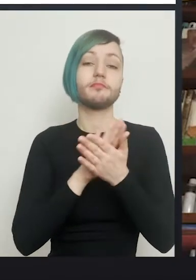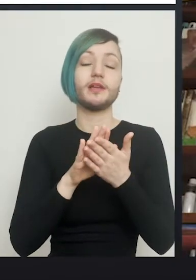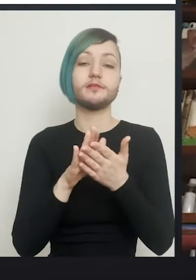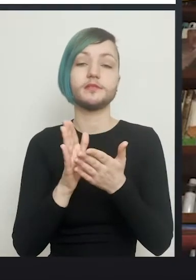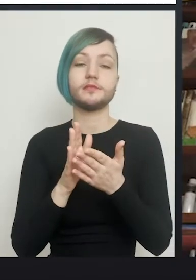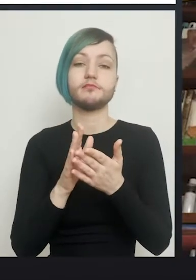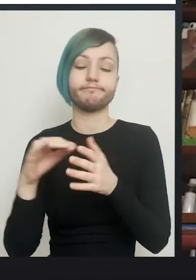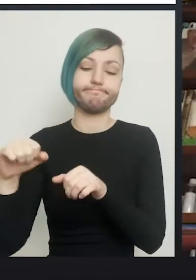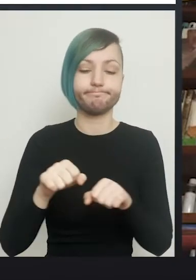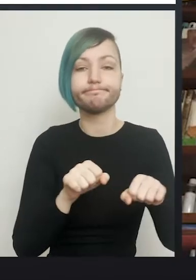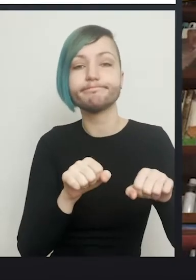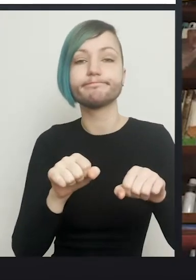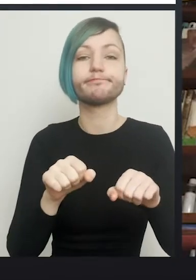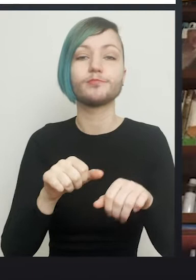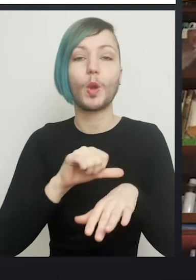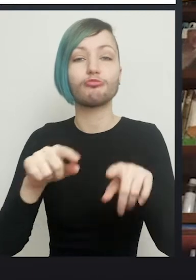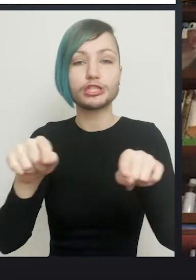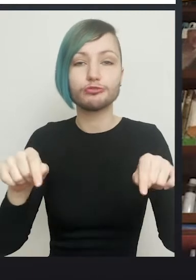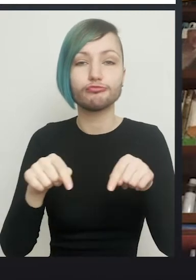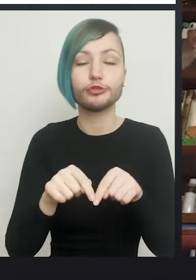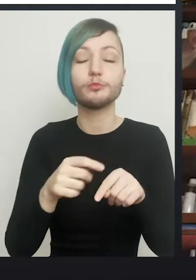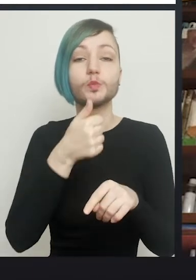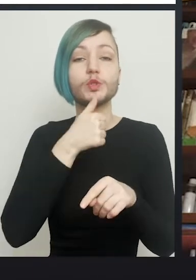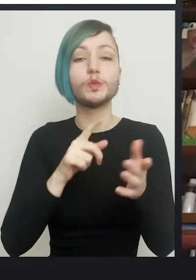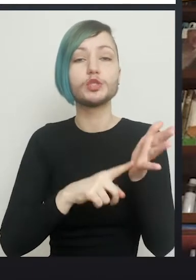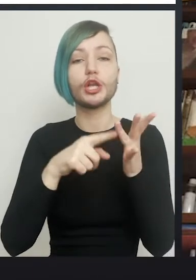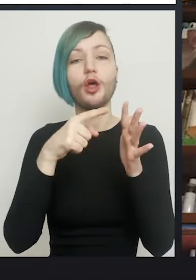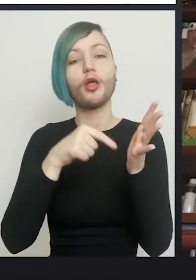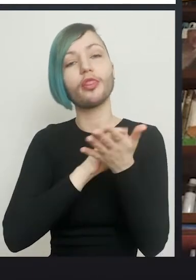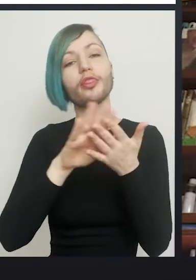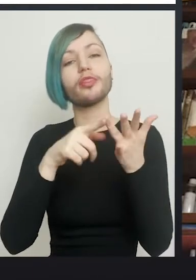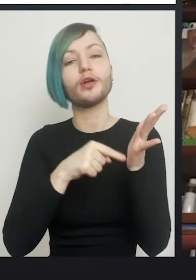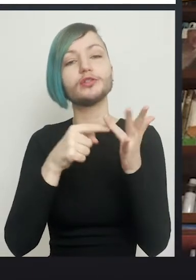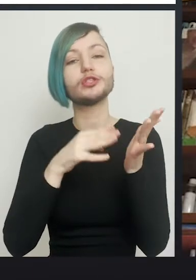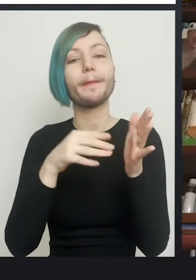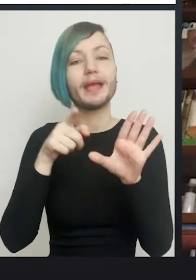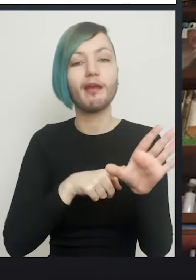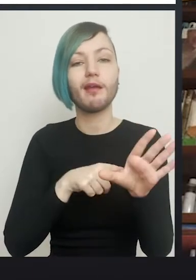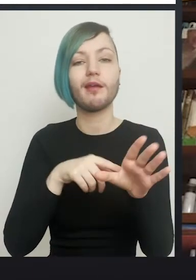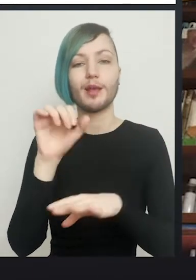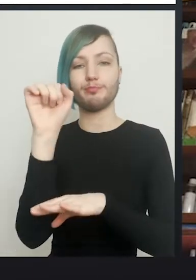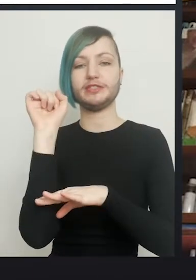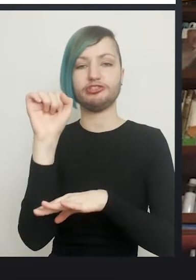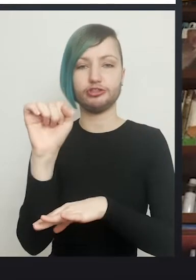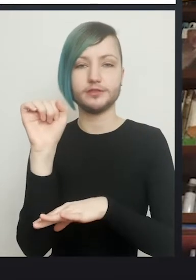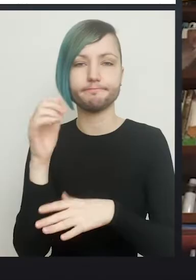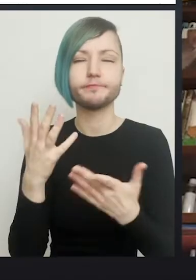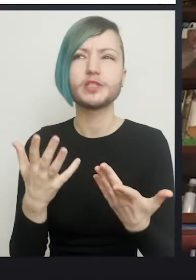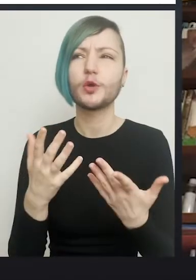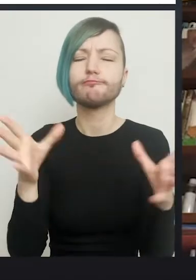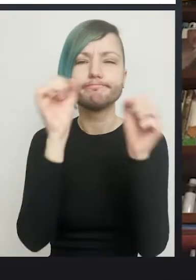table in what's called the lithotomy position. Which is, if people have seen